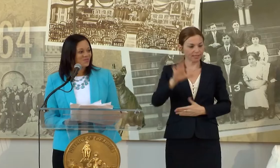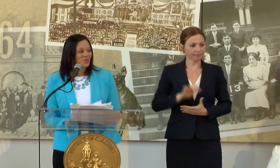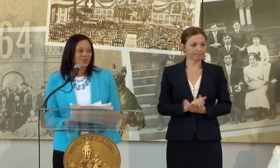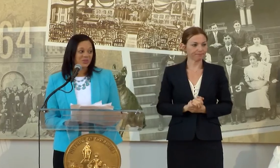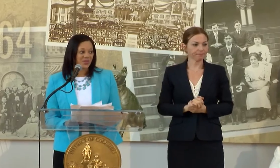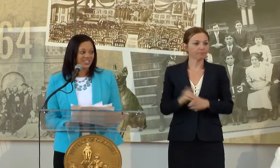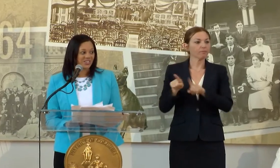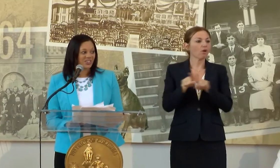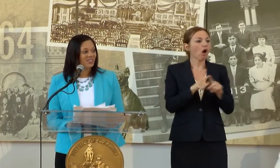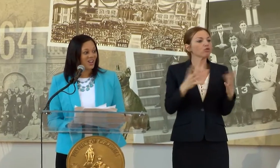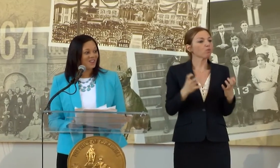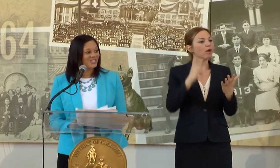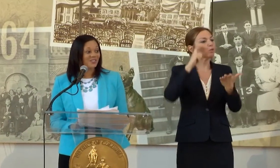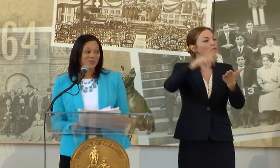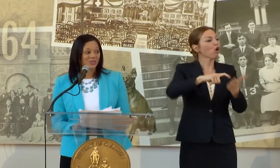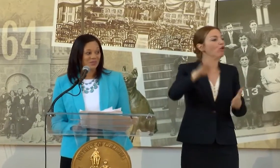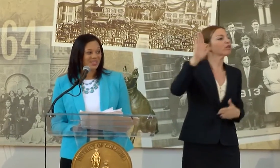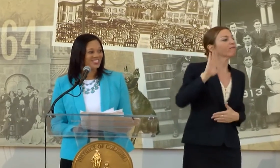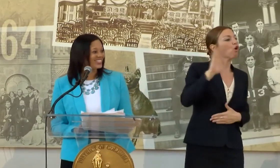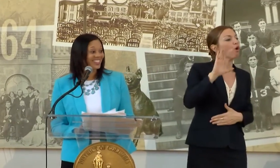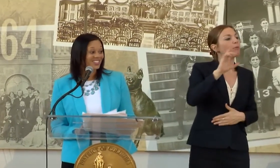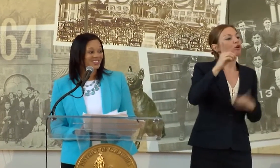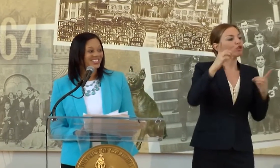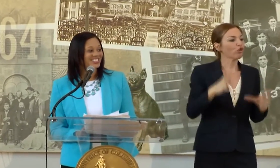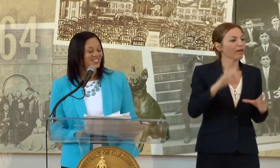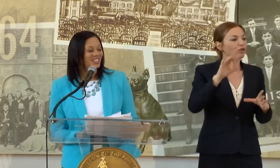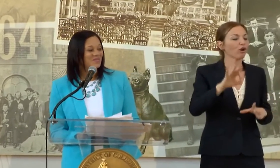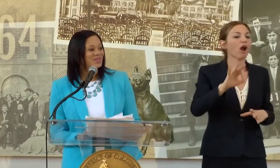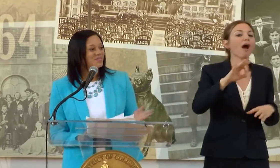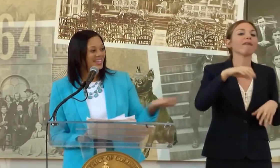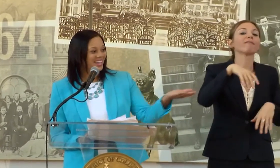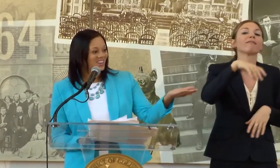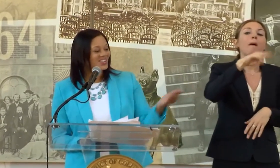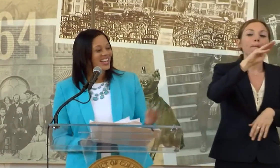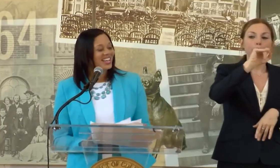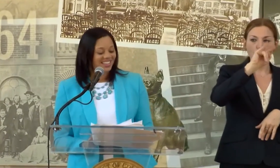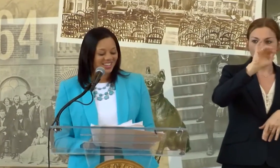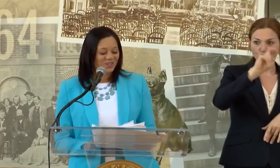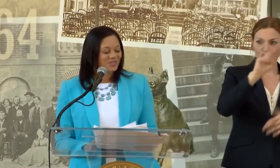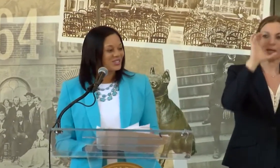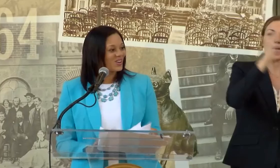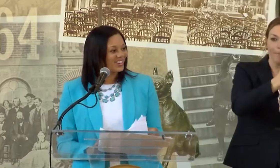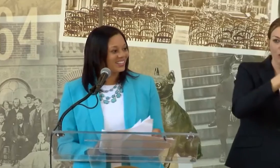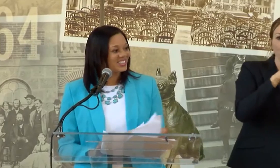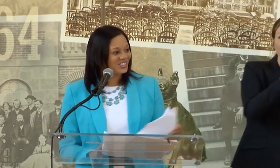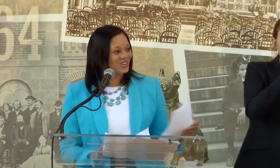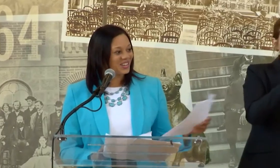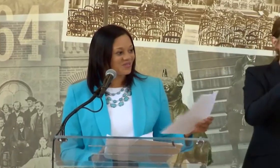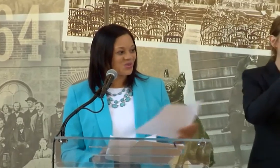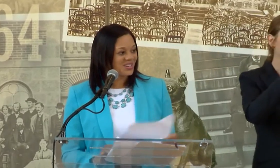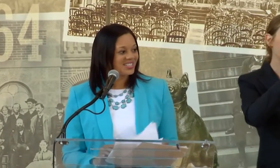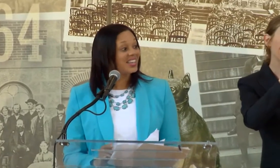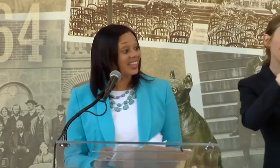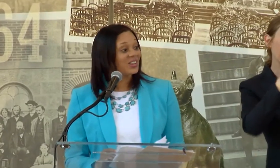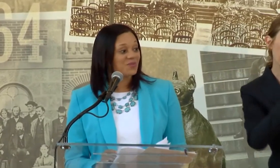FORMER DIRECTOR OF MOTION PICTURE AND TELEVISION DEVELOPMENT, PIERRE. THANK YOU FOR STARTING THIS JOURNEY FOR US AND THANK YOU FOR